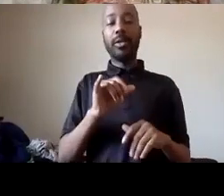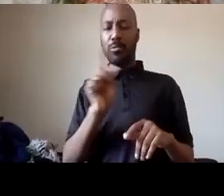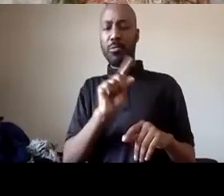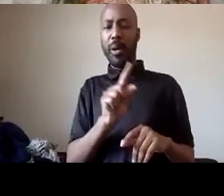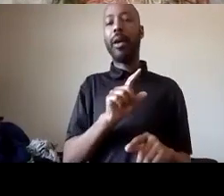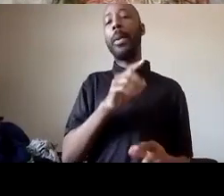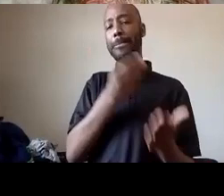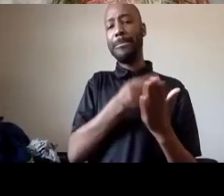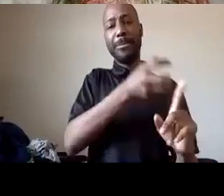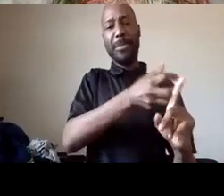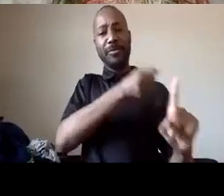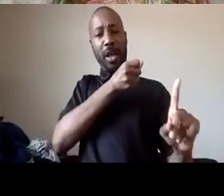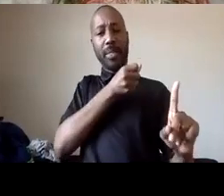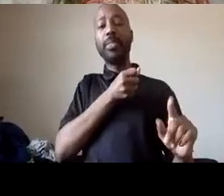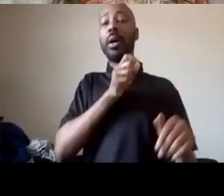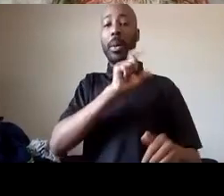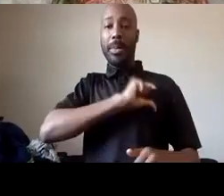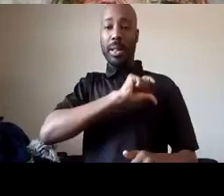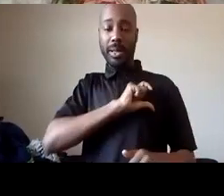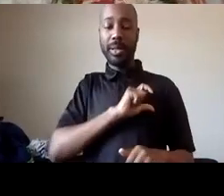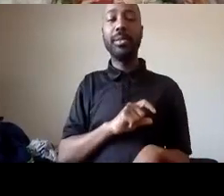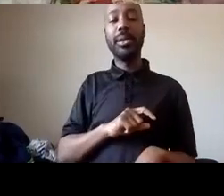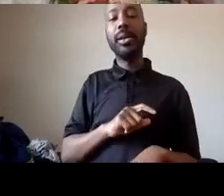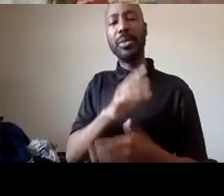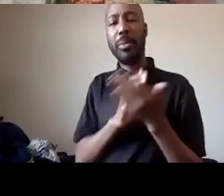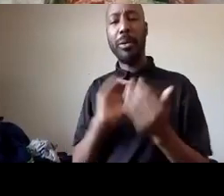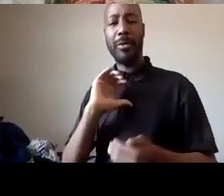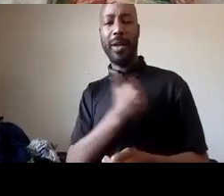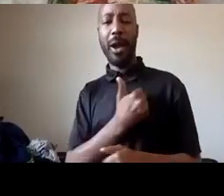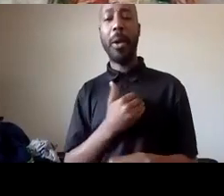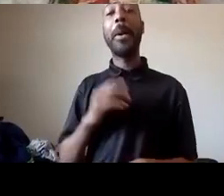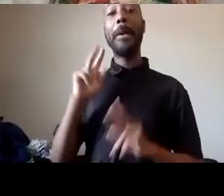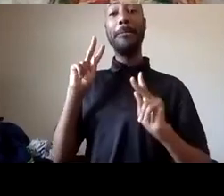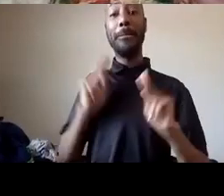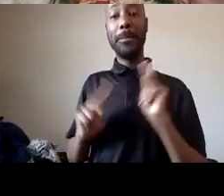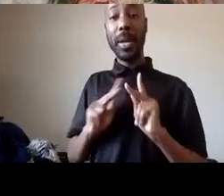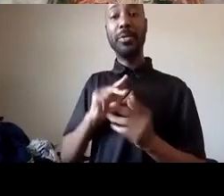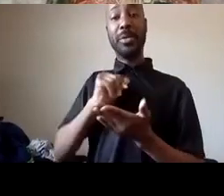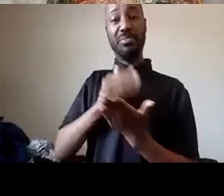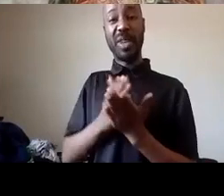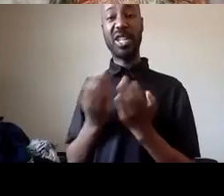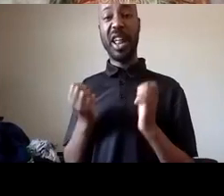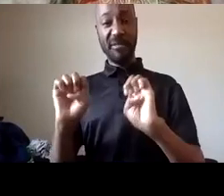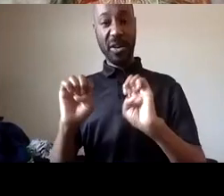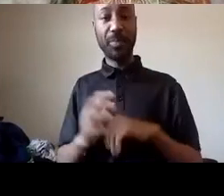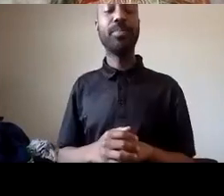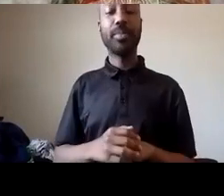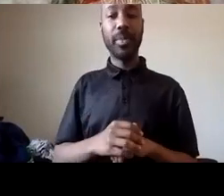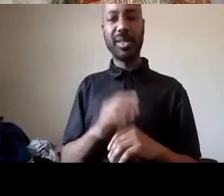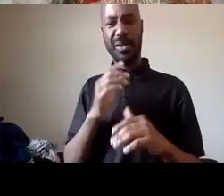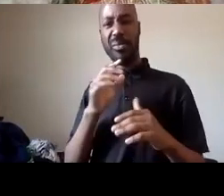it's part of a people's budget effort and i'm getting to the end of the presentation i just want to point out some of the organizations that